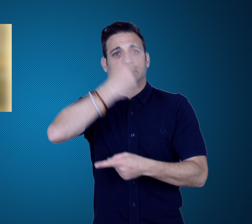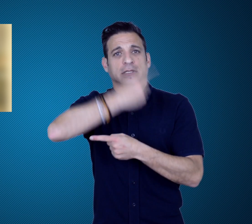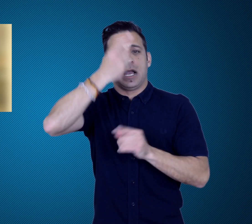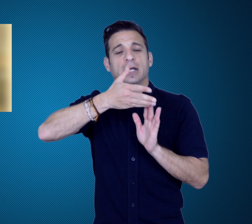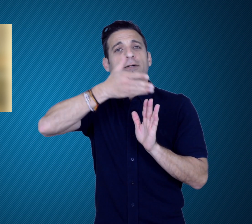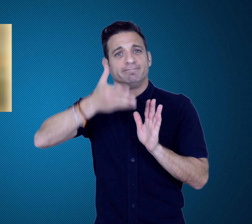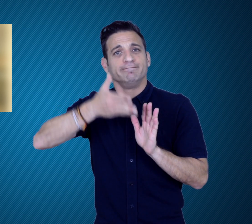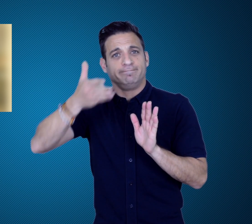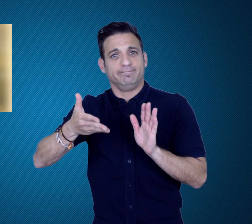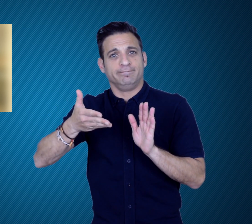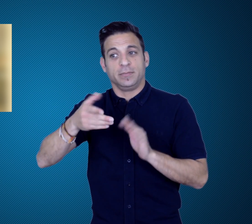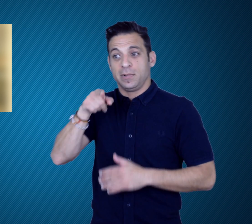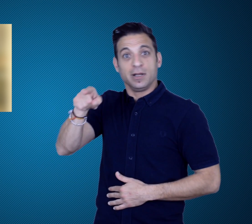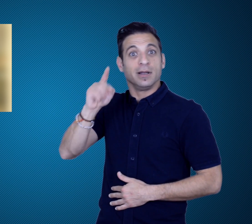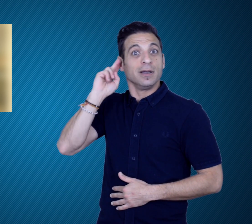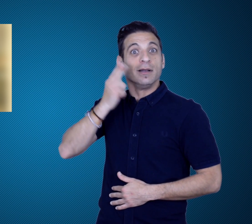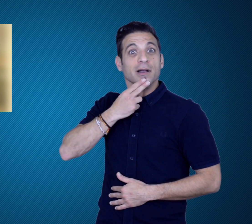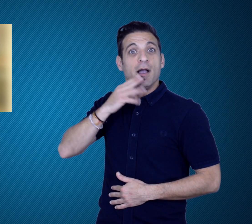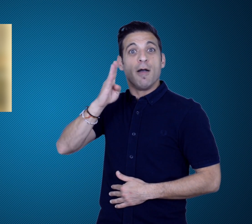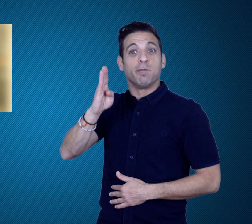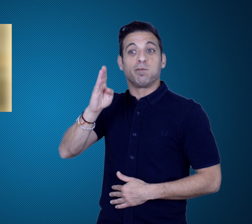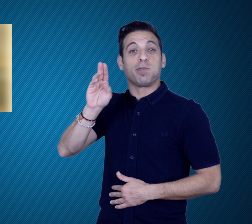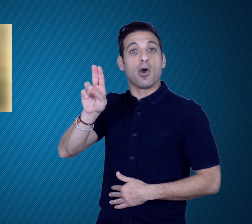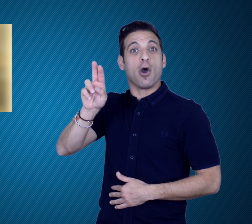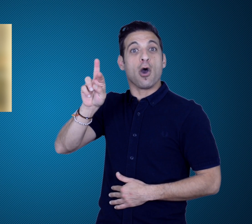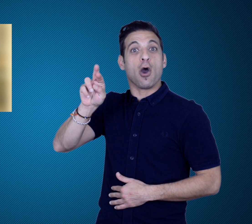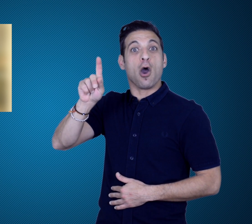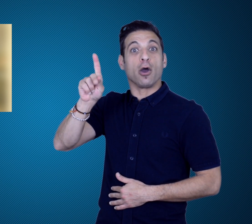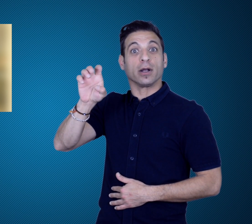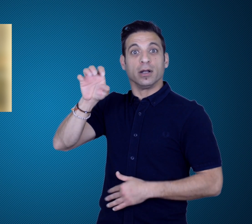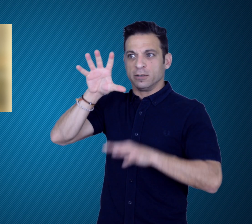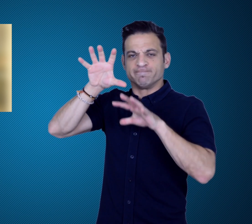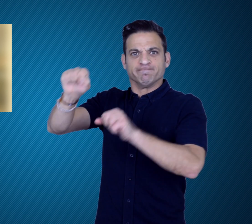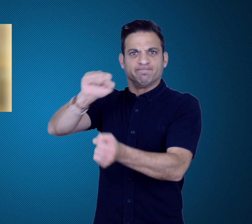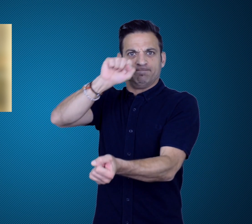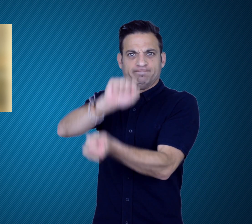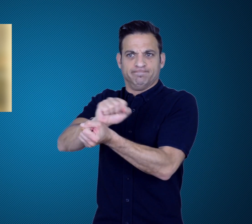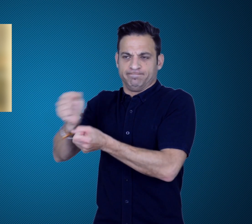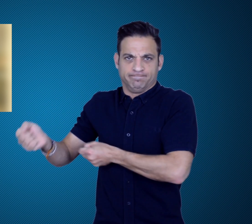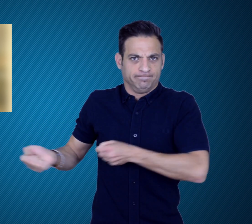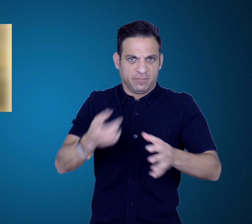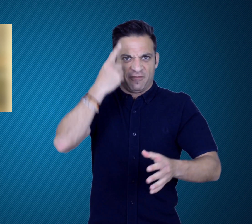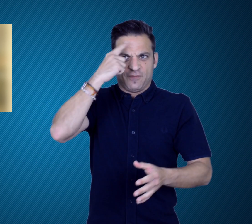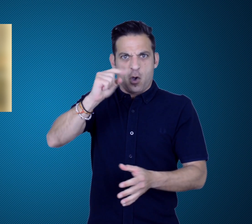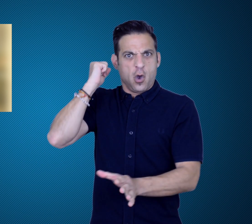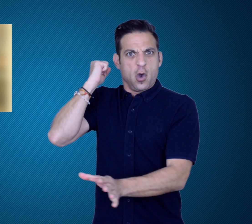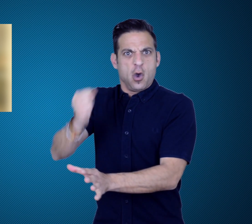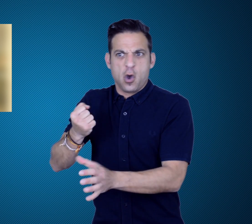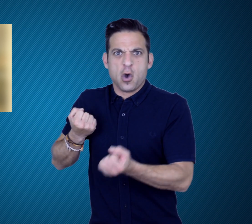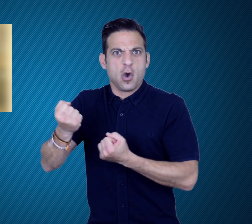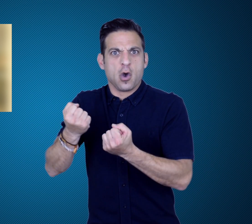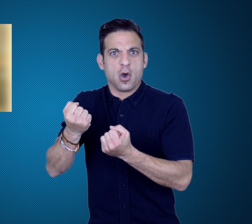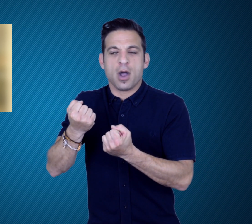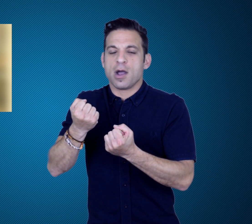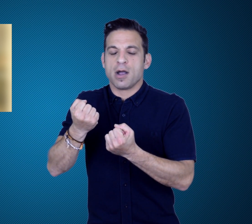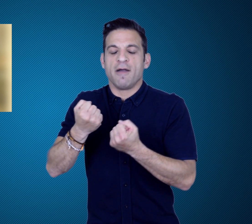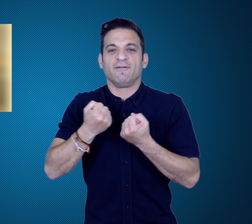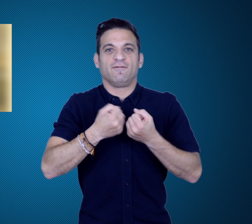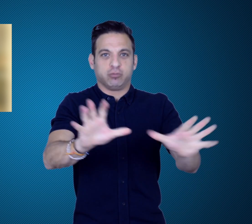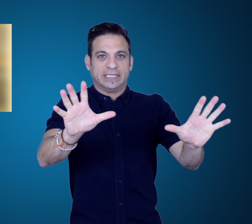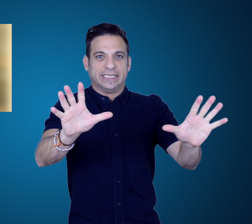Jem Ward, chose to retire instead of fighting Burke,